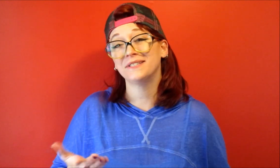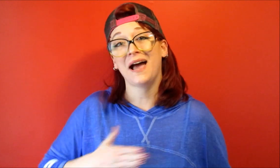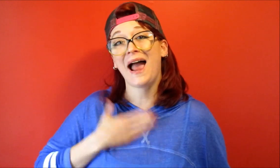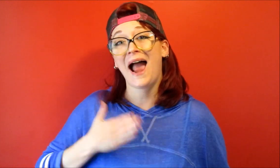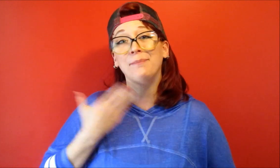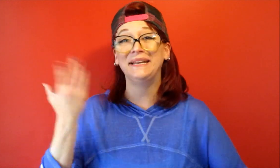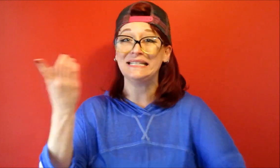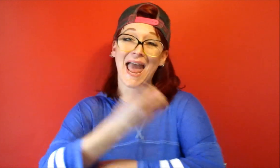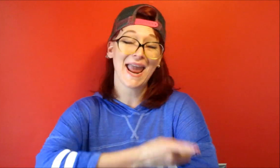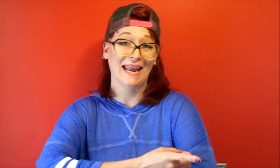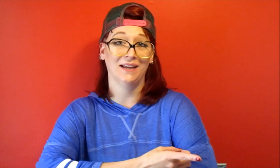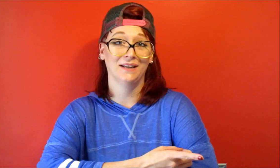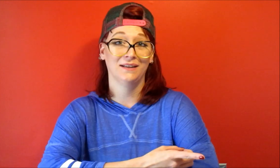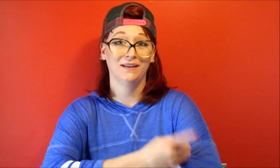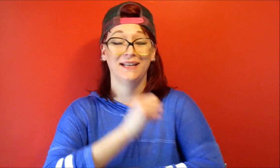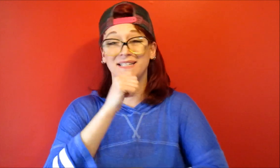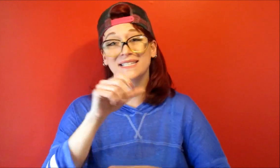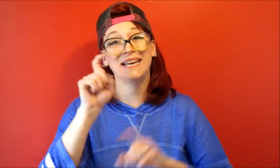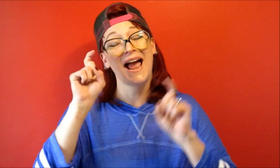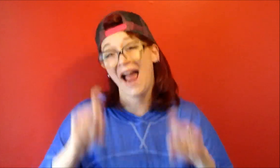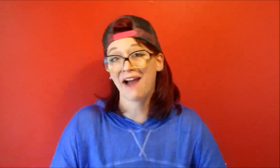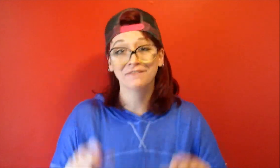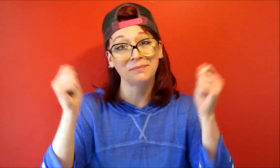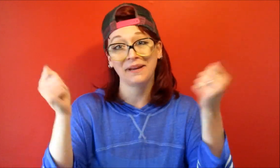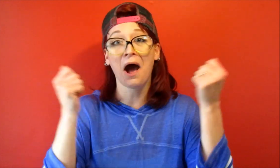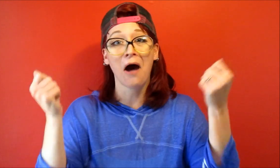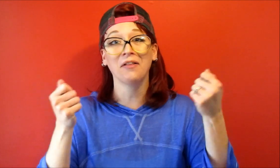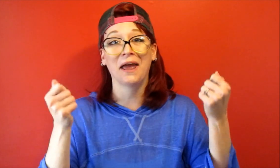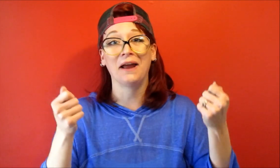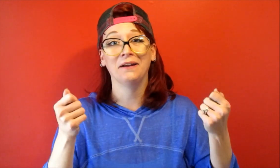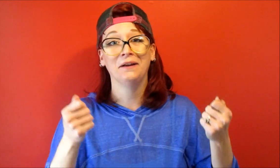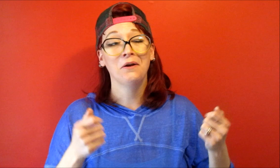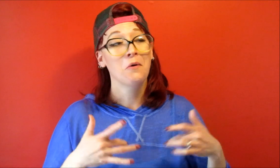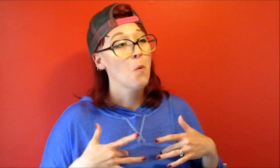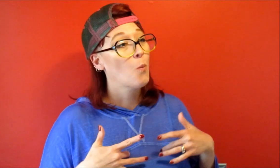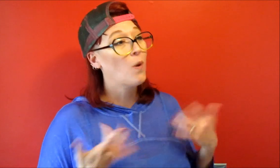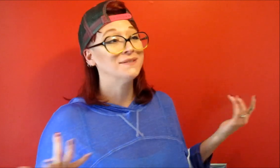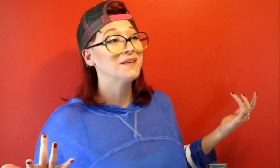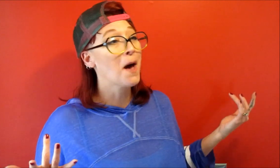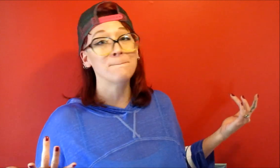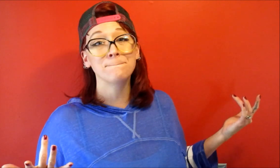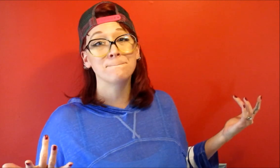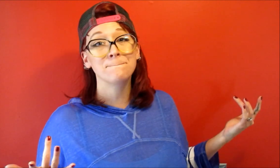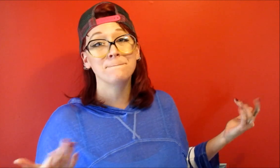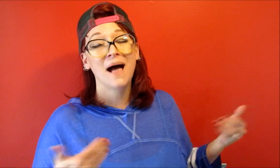a happy day it doesn't have to be a holiday what's up